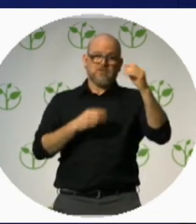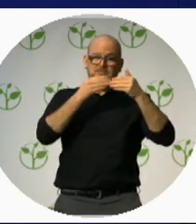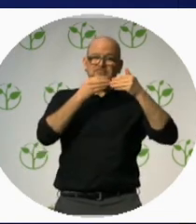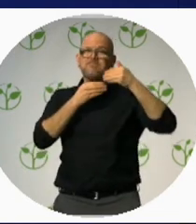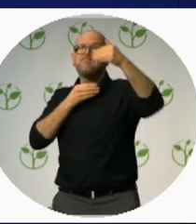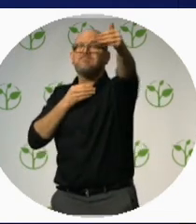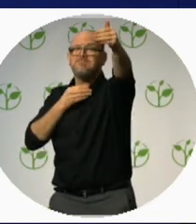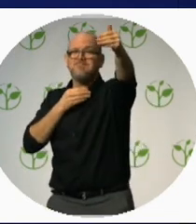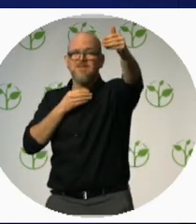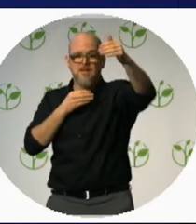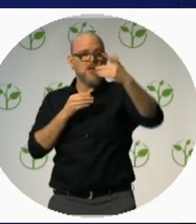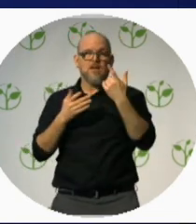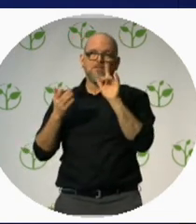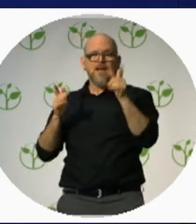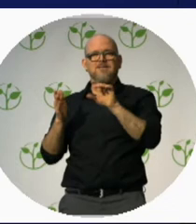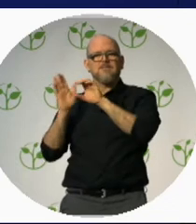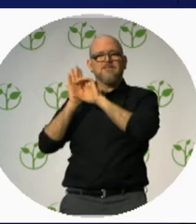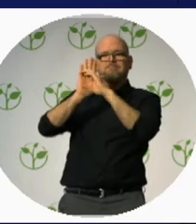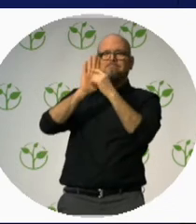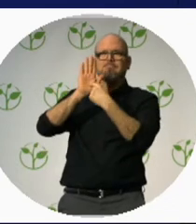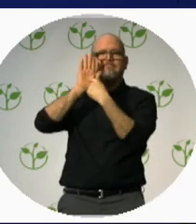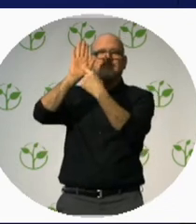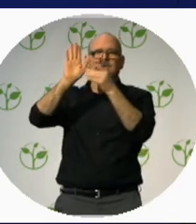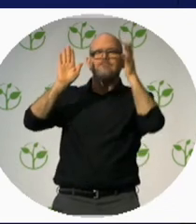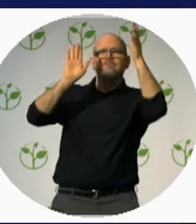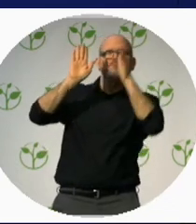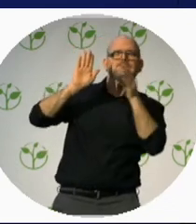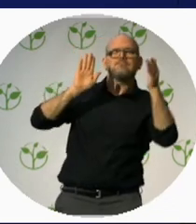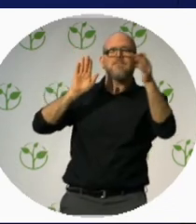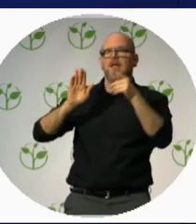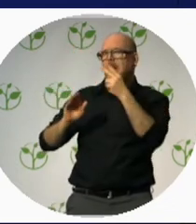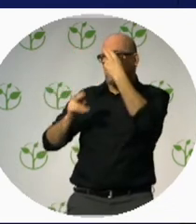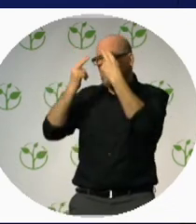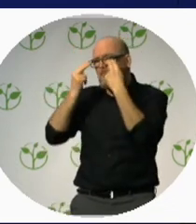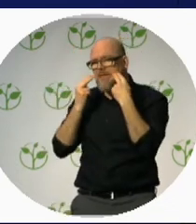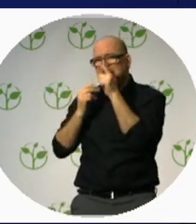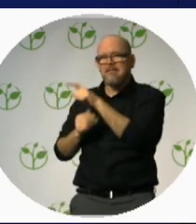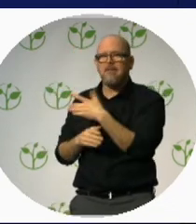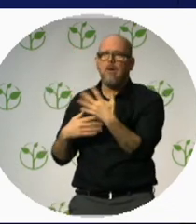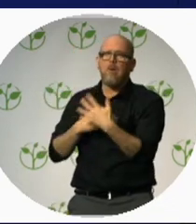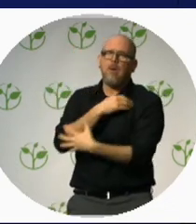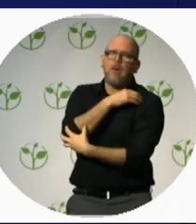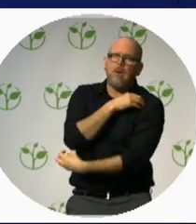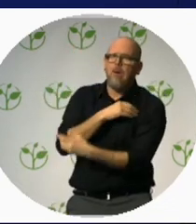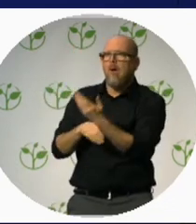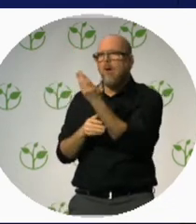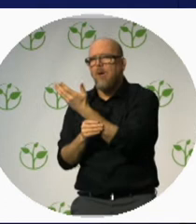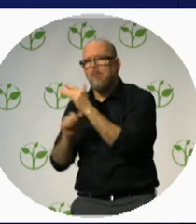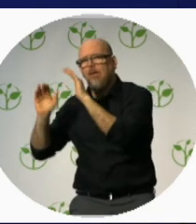man goes viral with more than 26 million views.